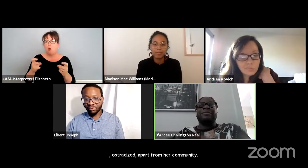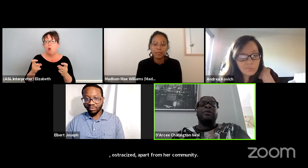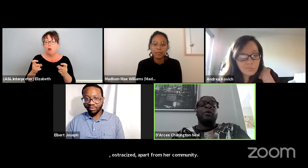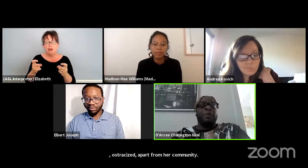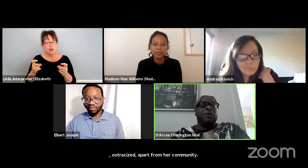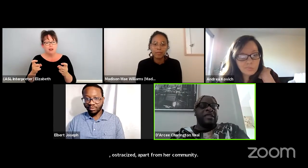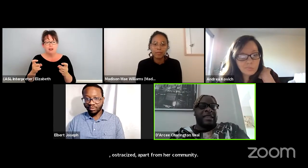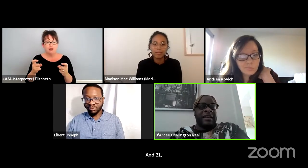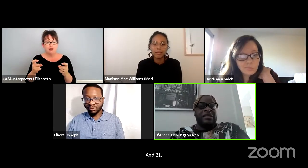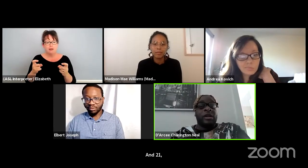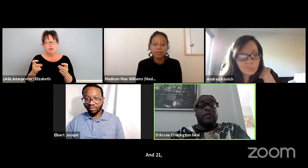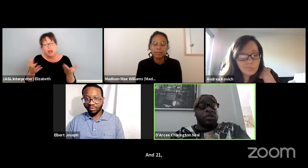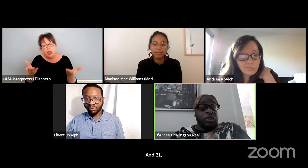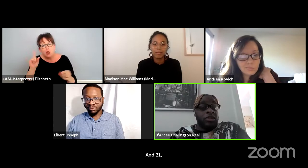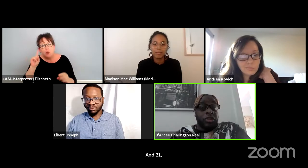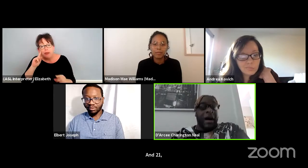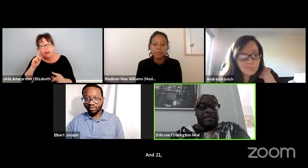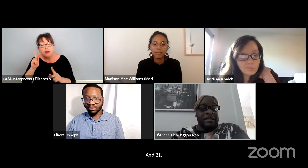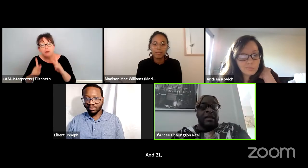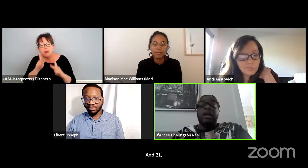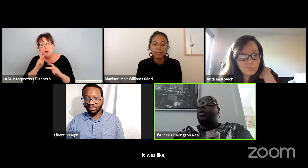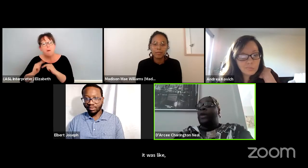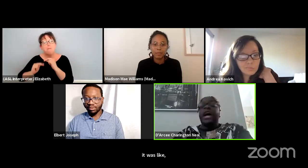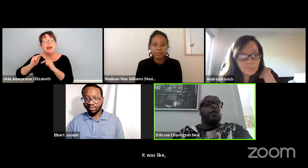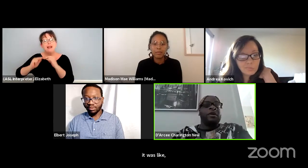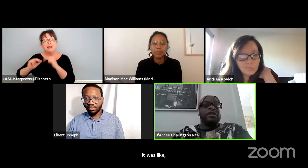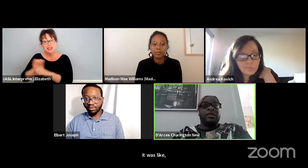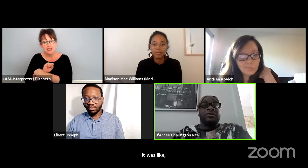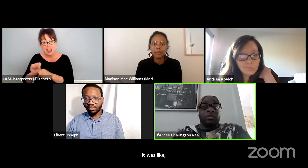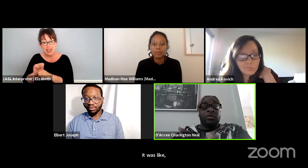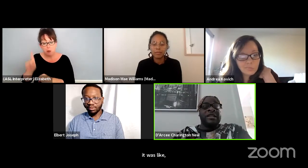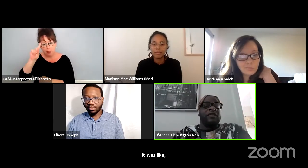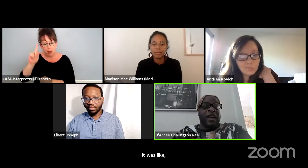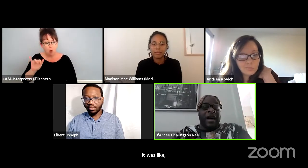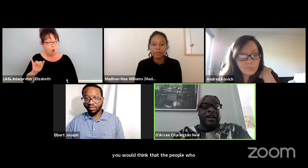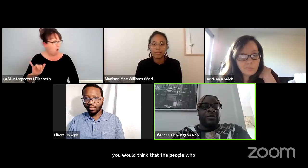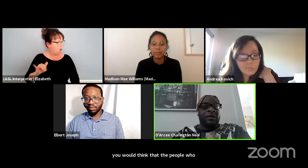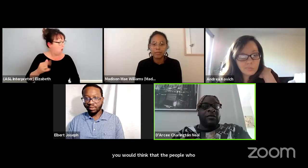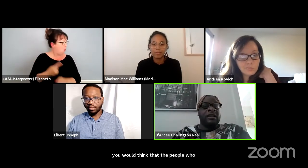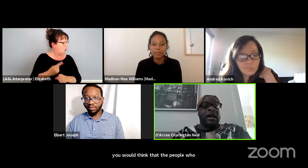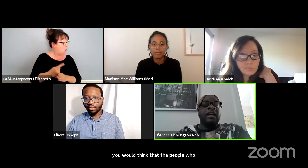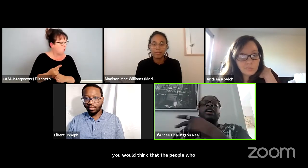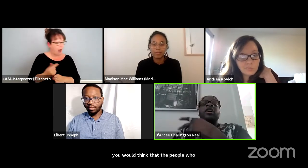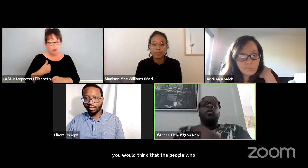the people who built the stage would have thought we have a wheelchair user who is up for the highest award of the night.